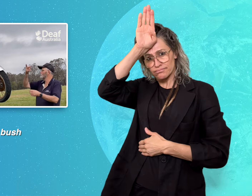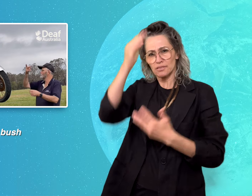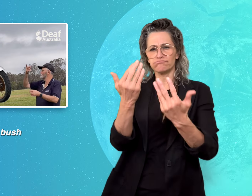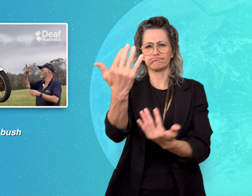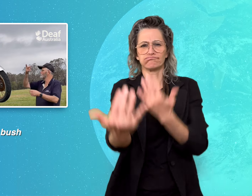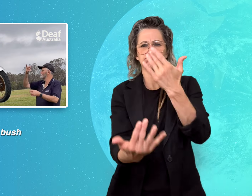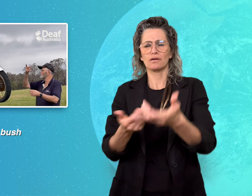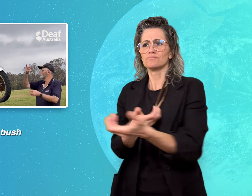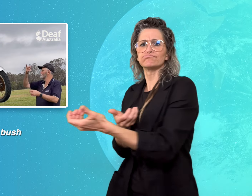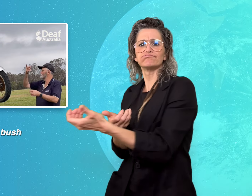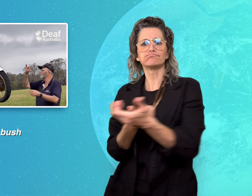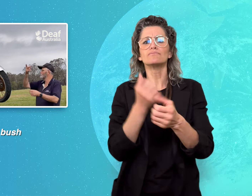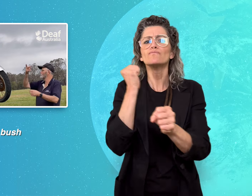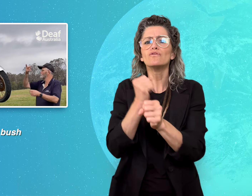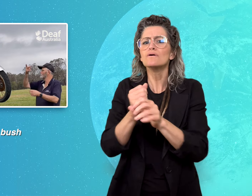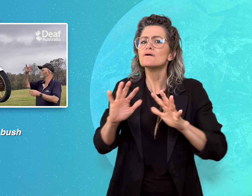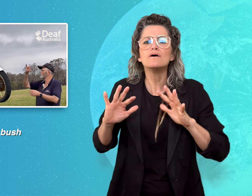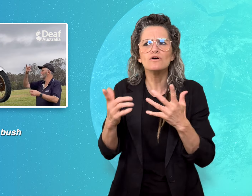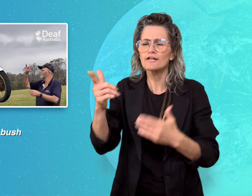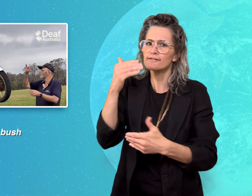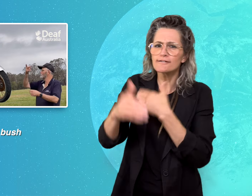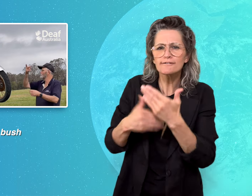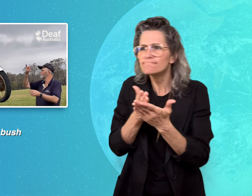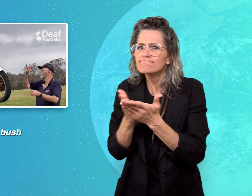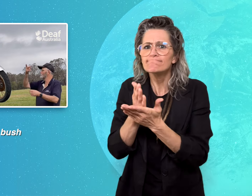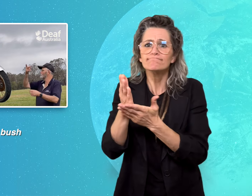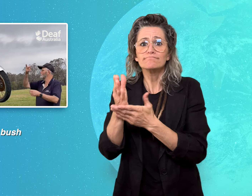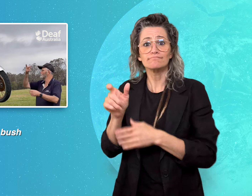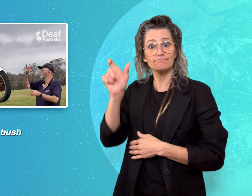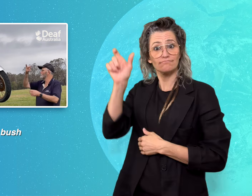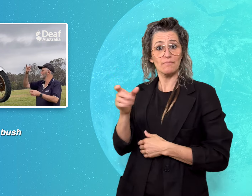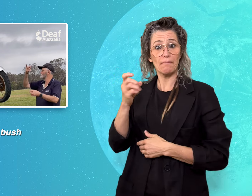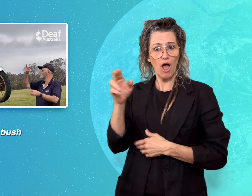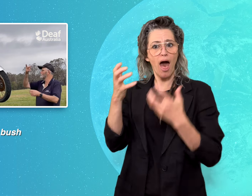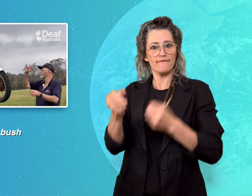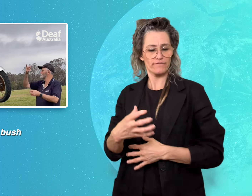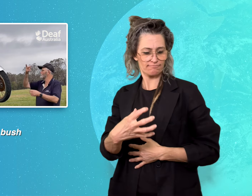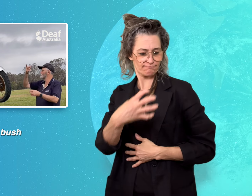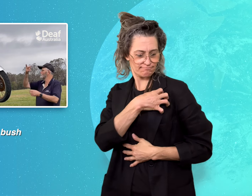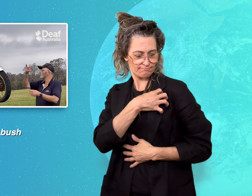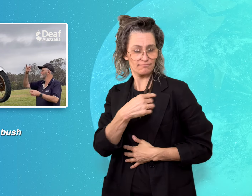to say that he is Deaf and he is supported by hearing